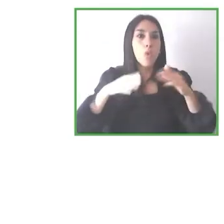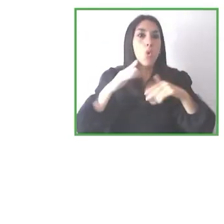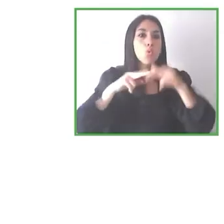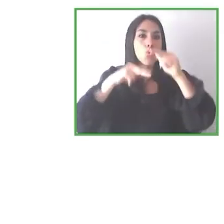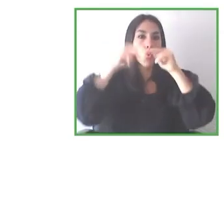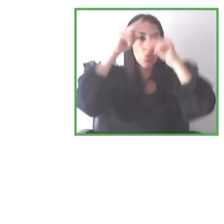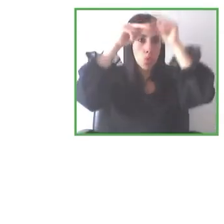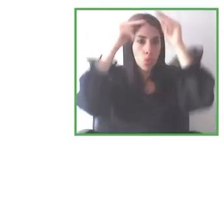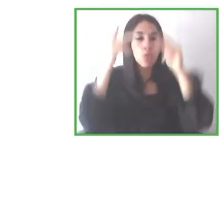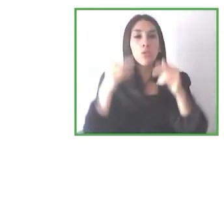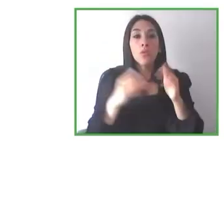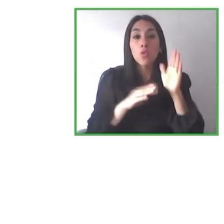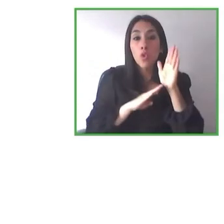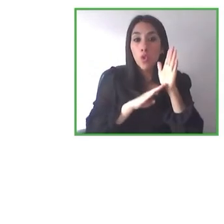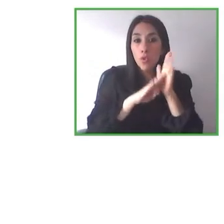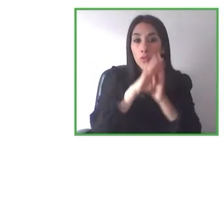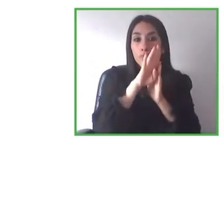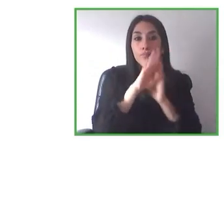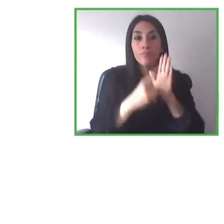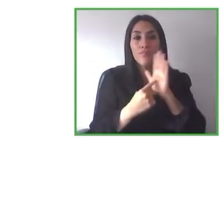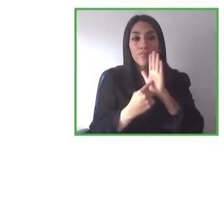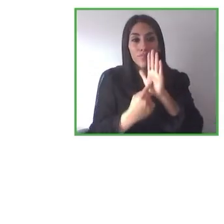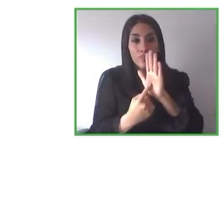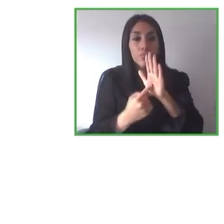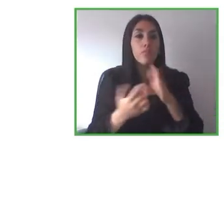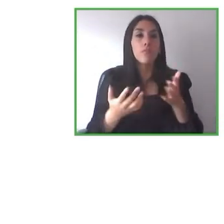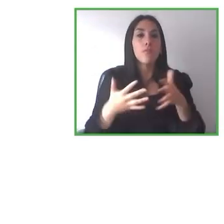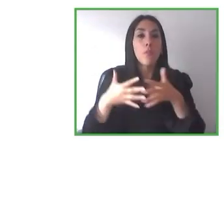For example, if you think of the United states or England